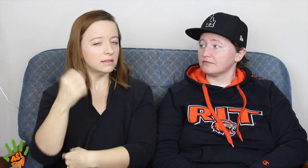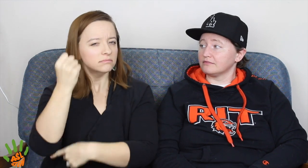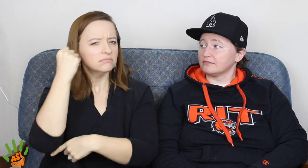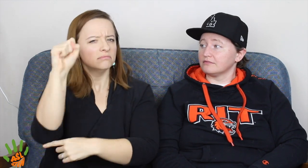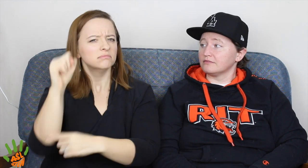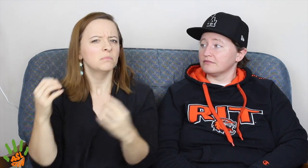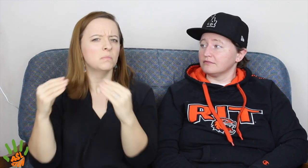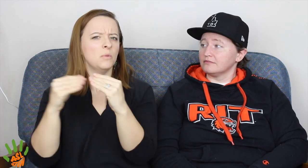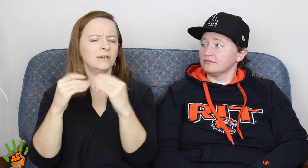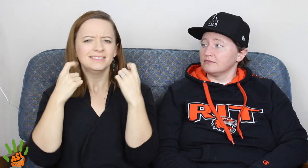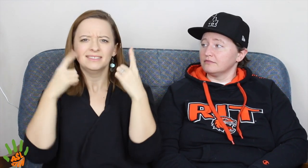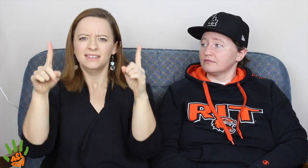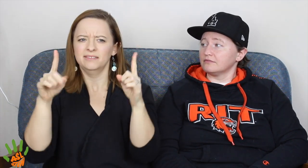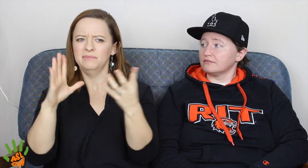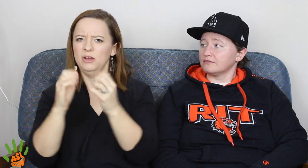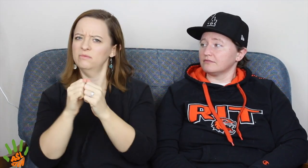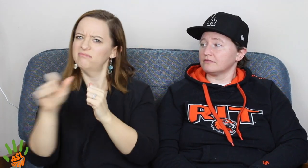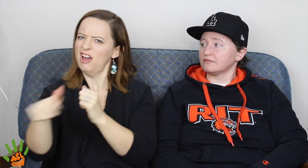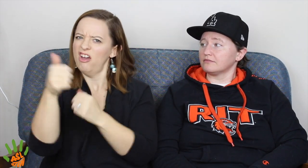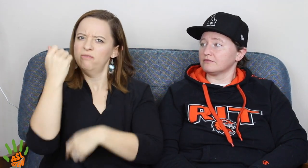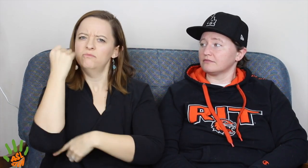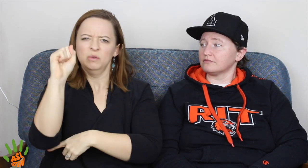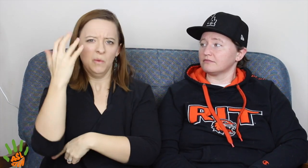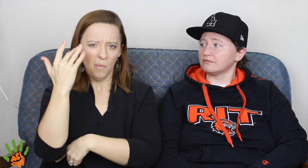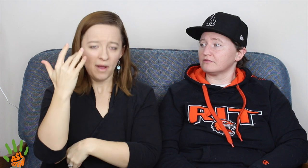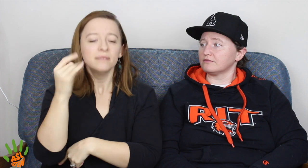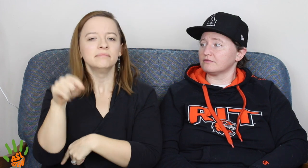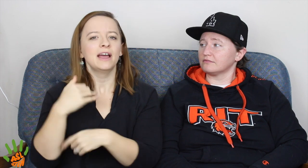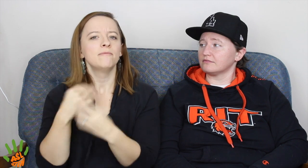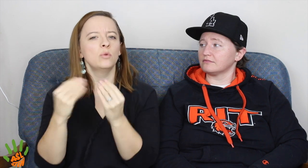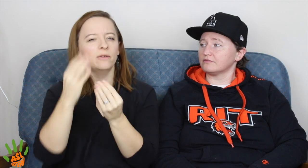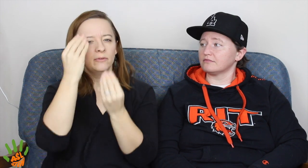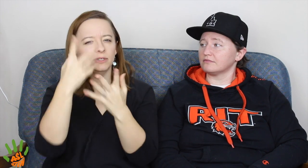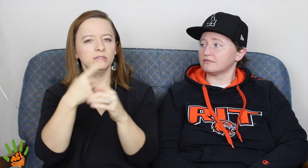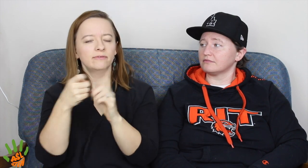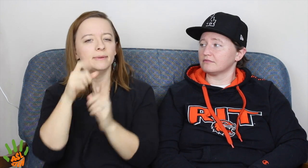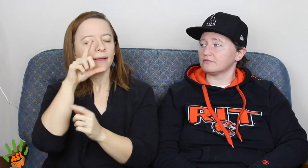and you can read why this protest was much more successful than other protests.